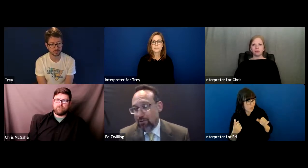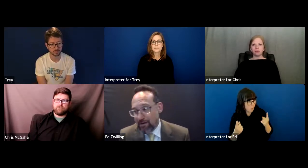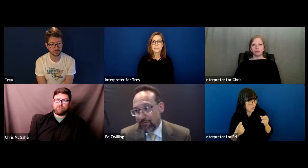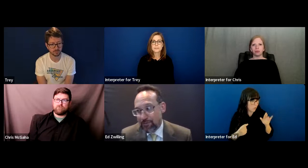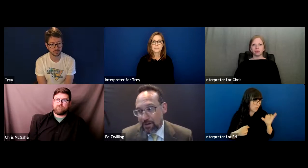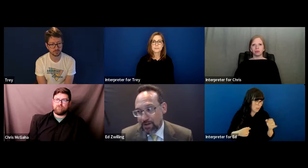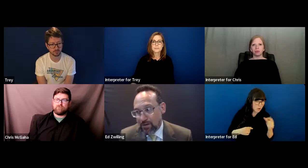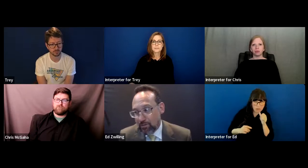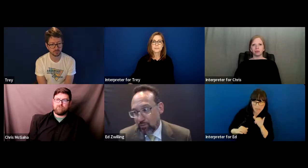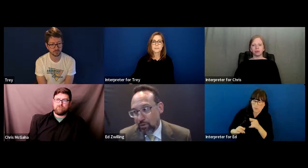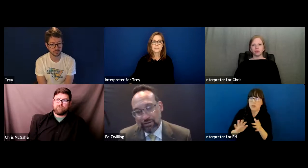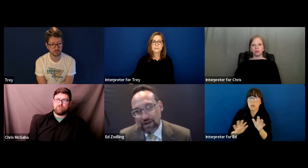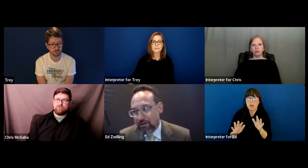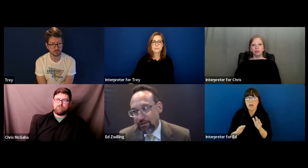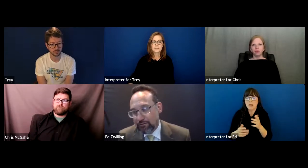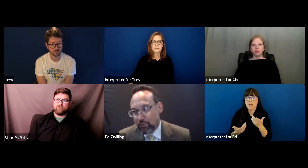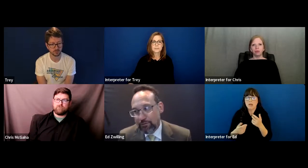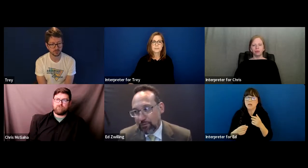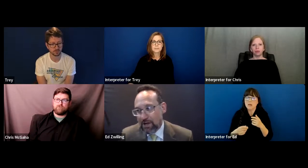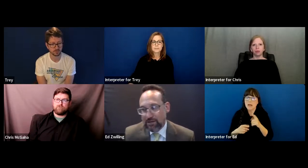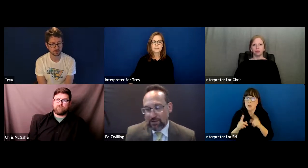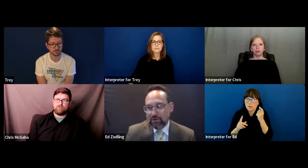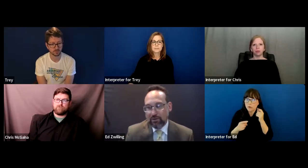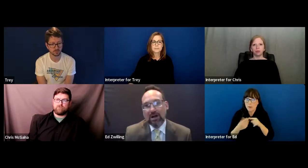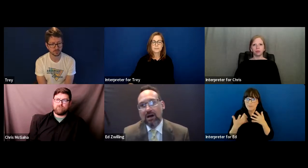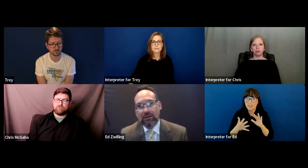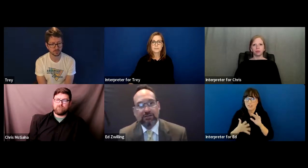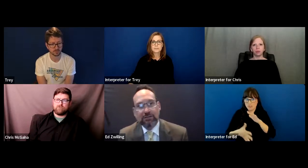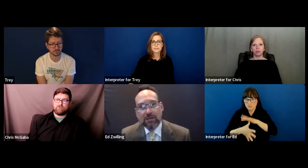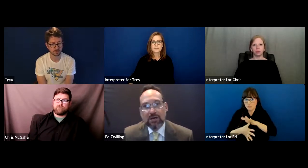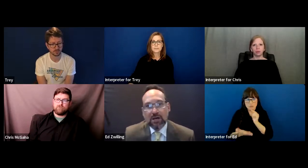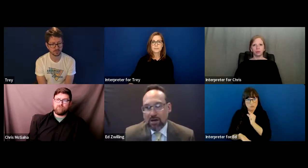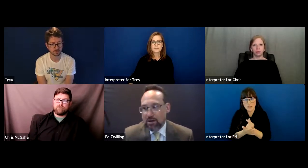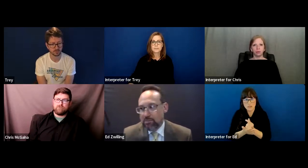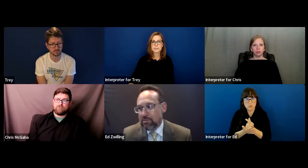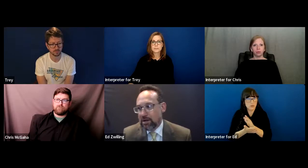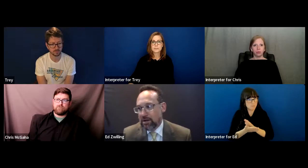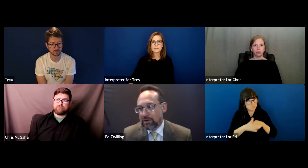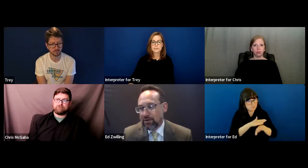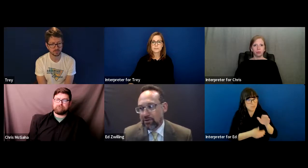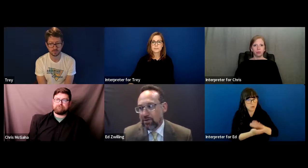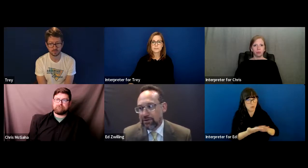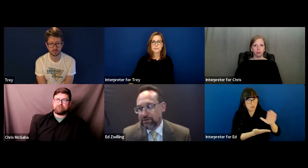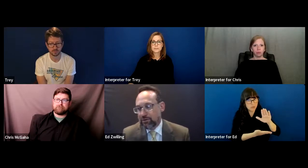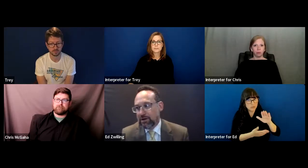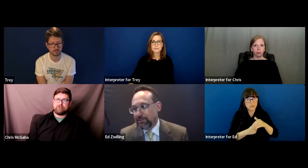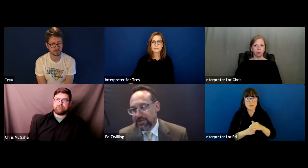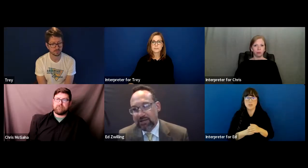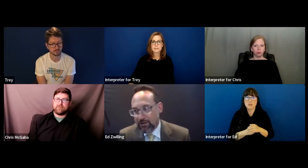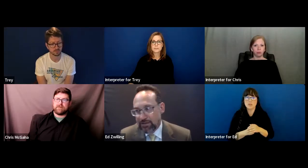However, once you're out of 12th grade and you go to a college, you're going to a secondary